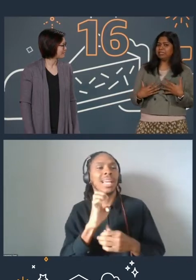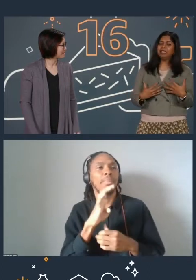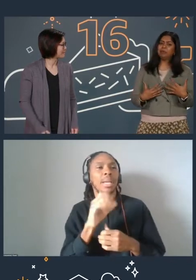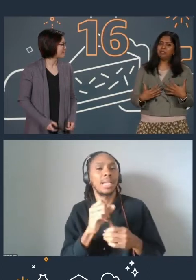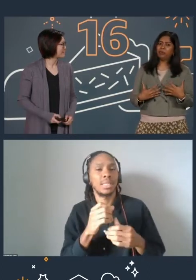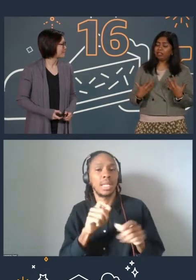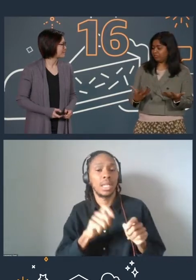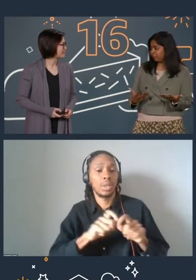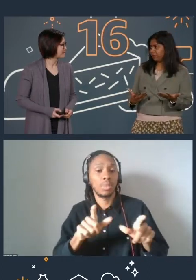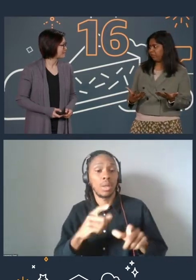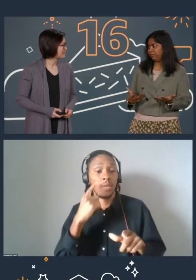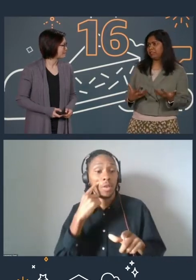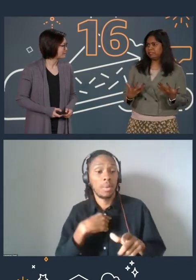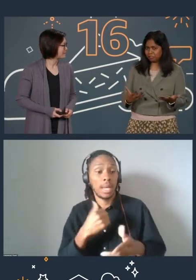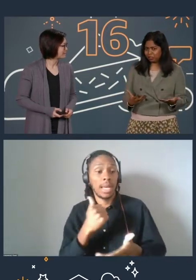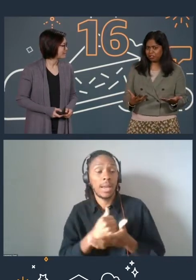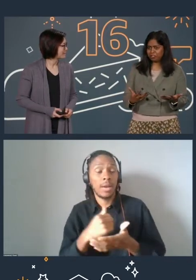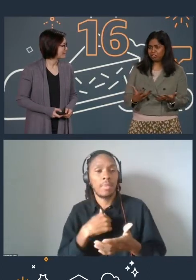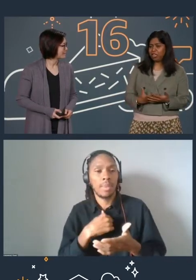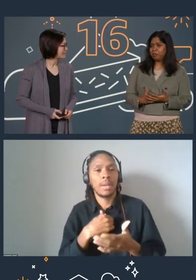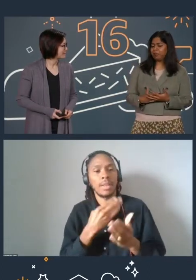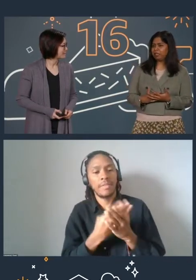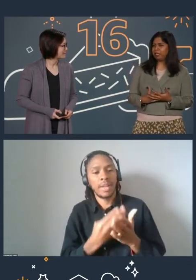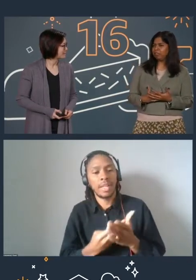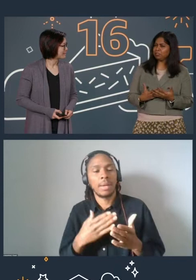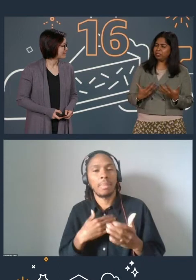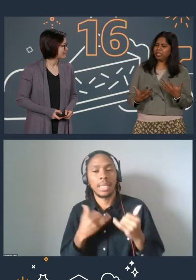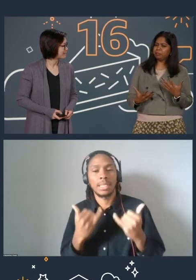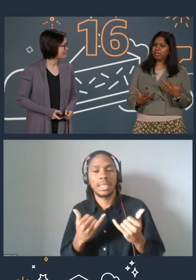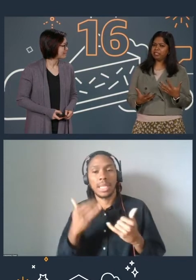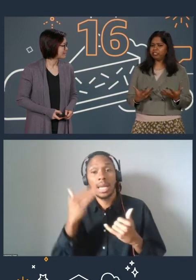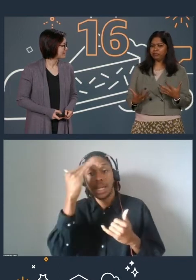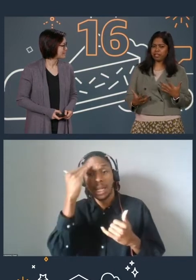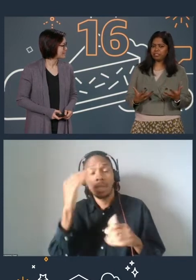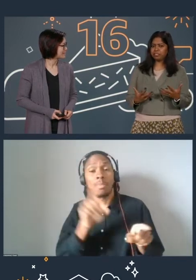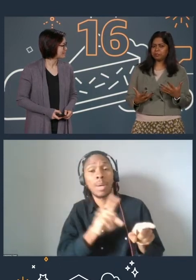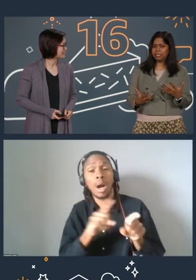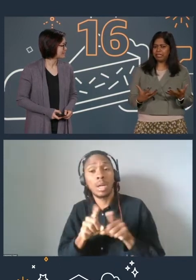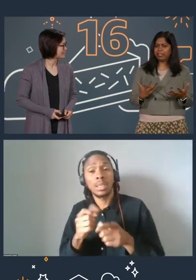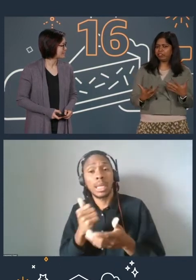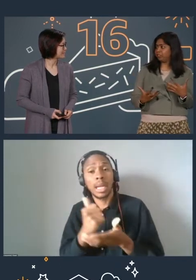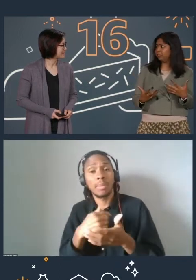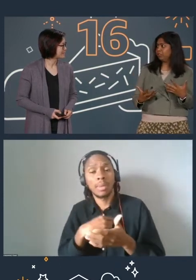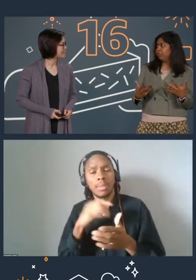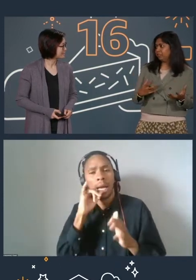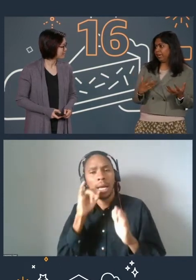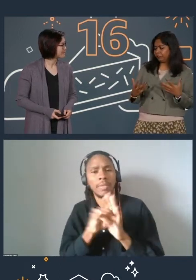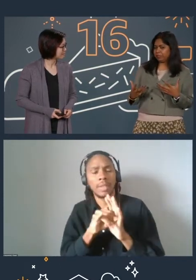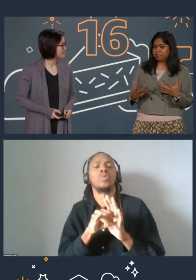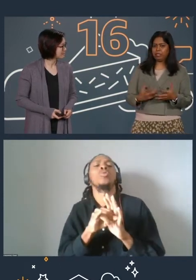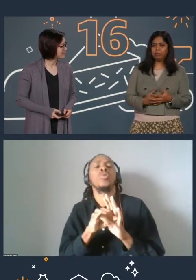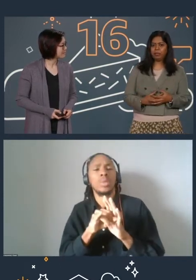it's helped me validate my existing knowledge, but it has also helped me identify some key area gaps